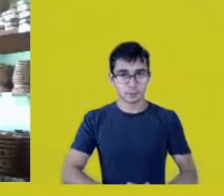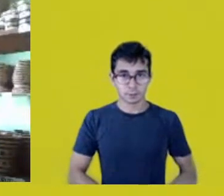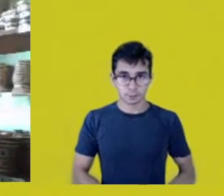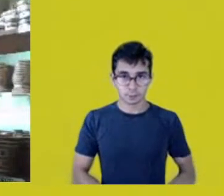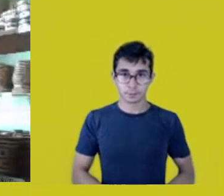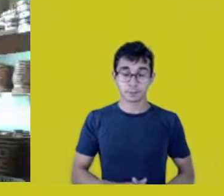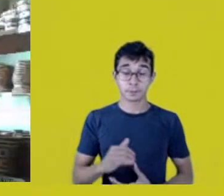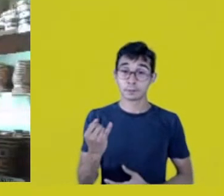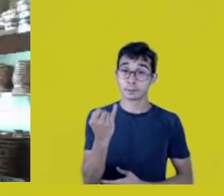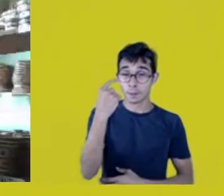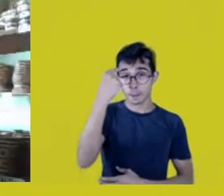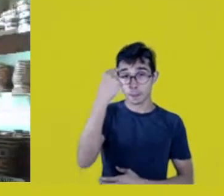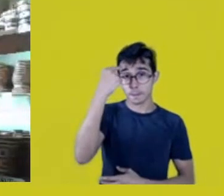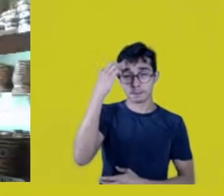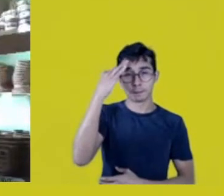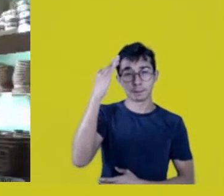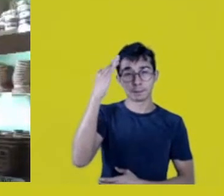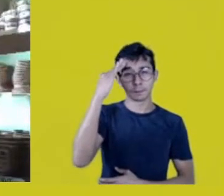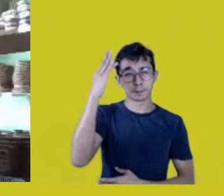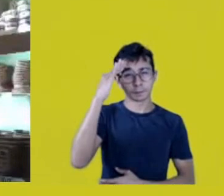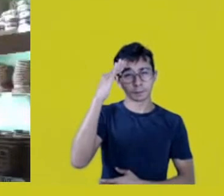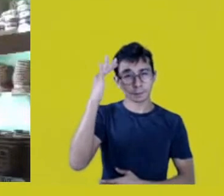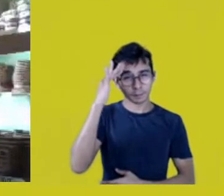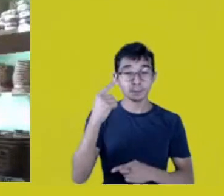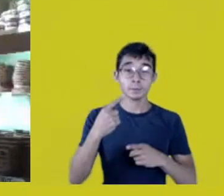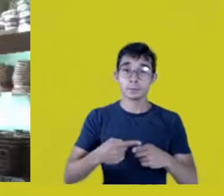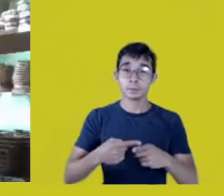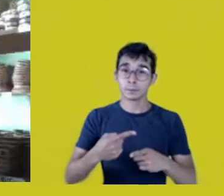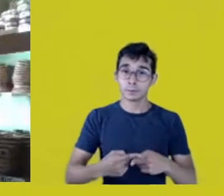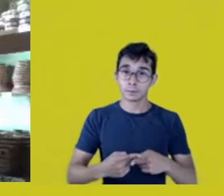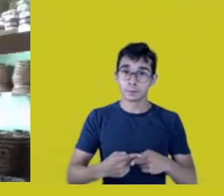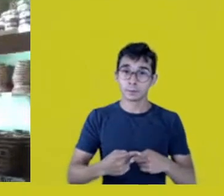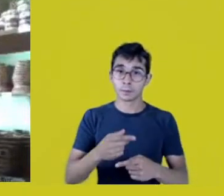because actually we naturalize this exploitation of the territory